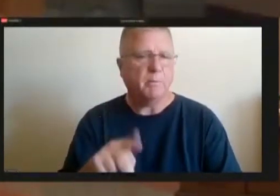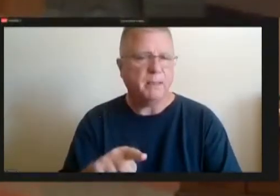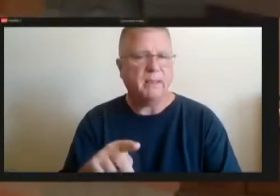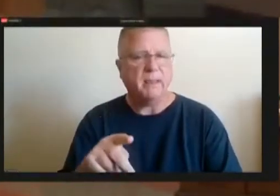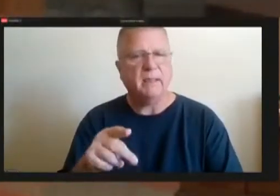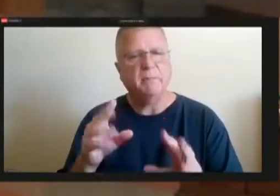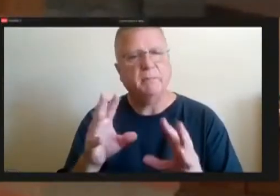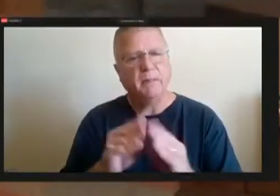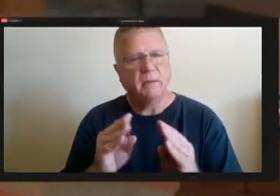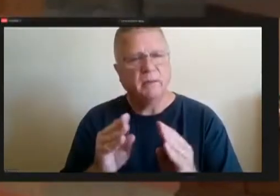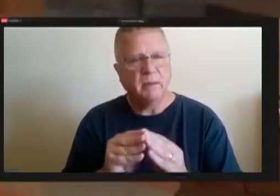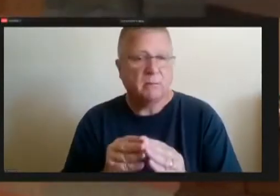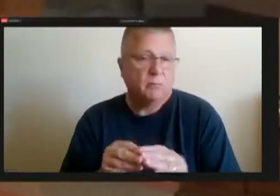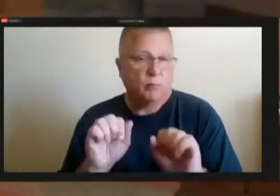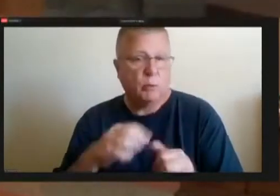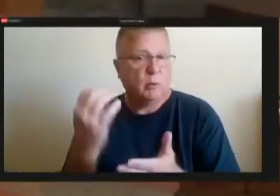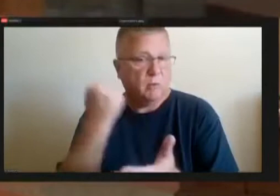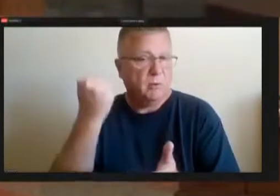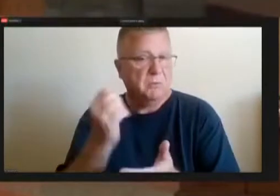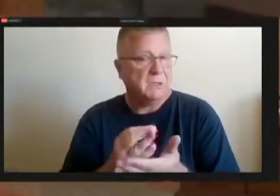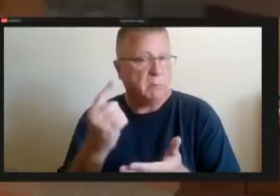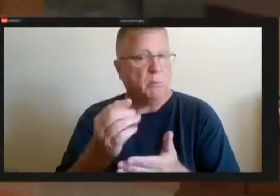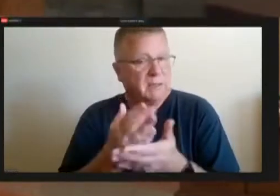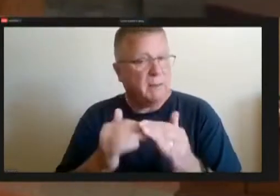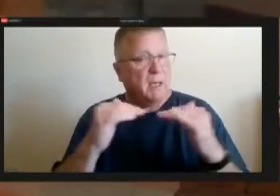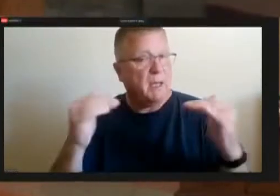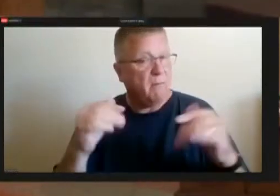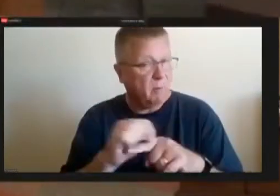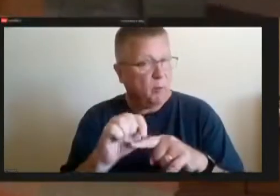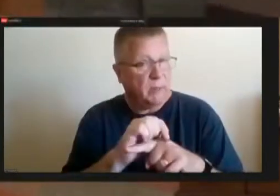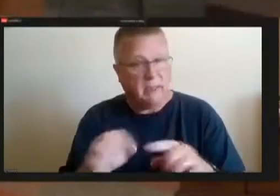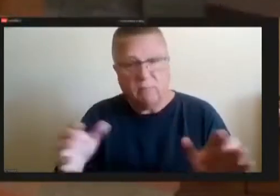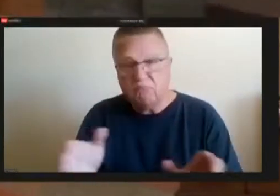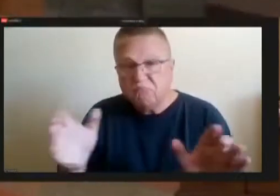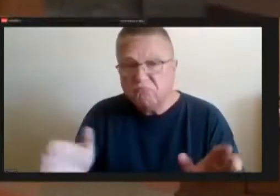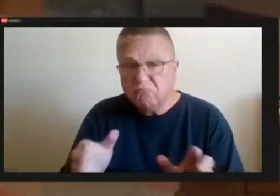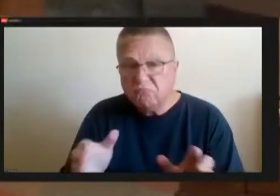some level of training at facilitation.